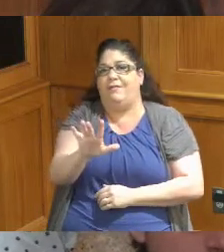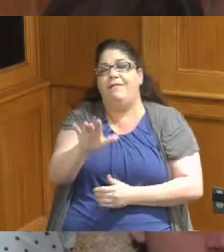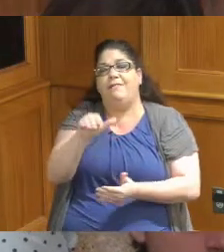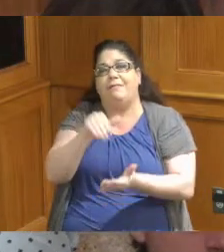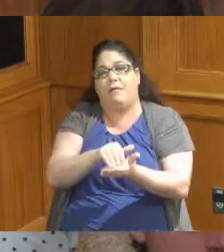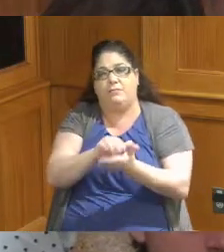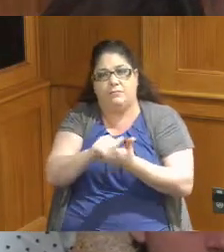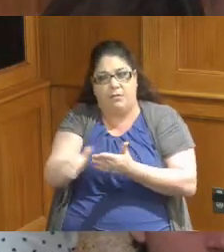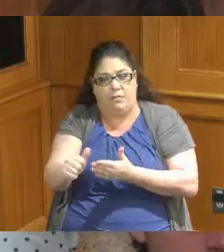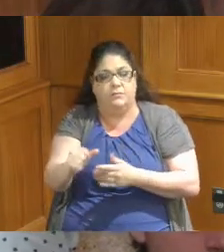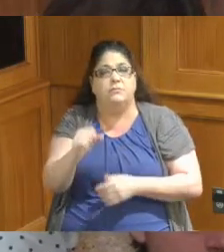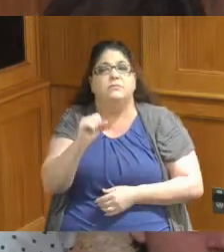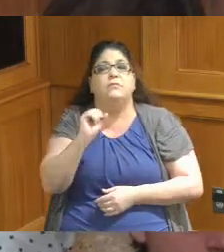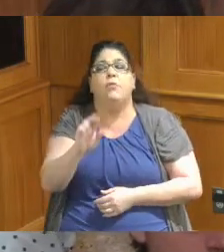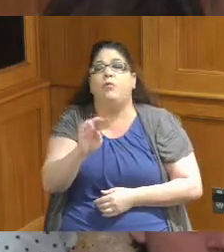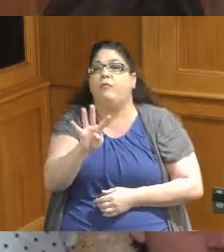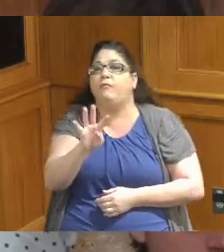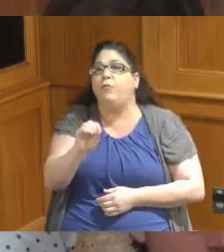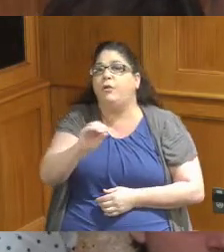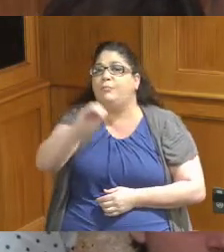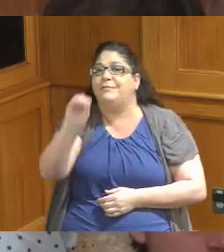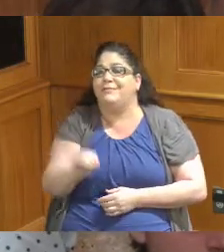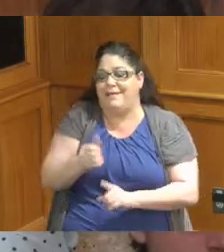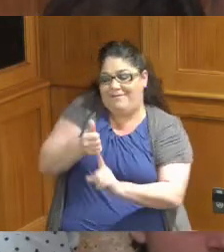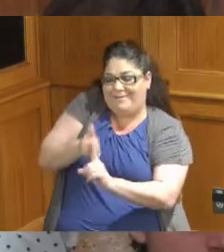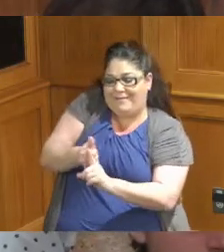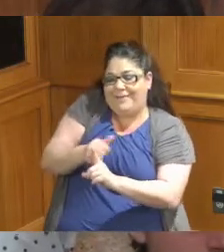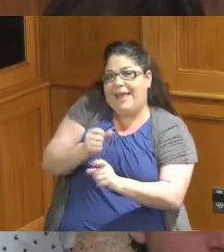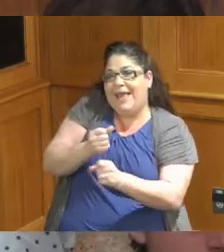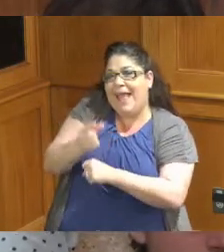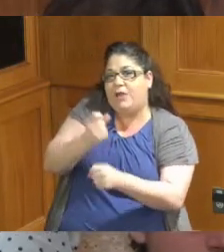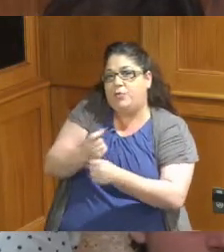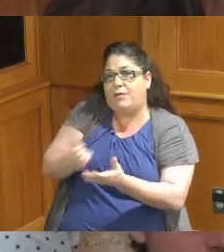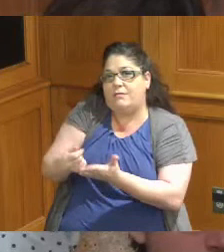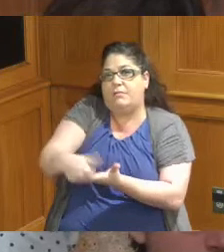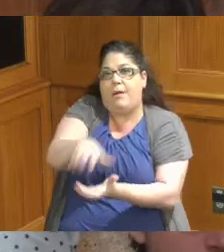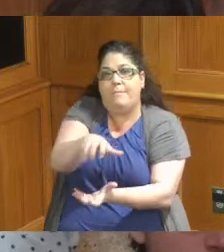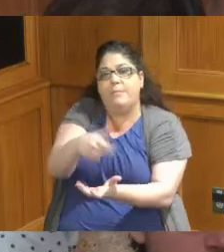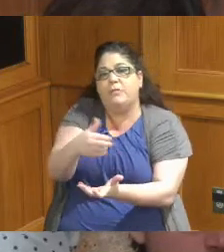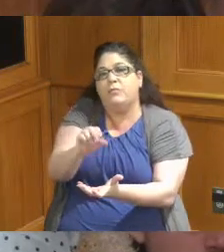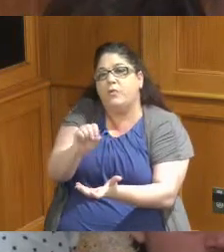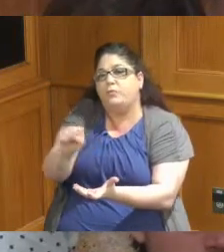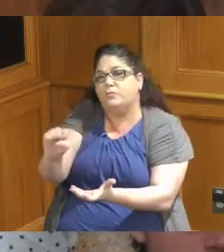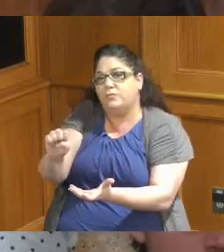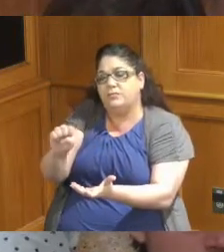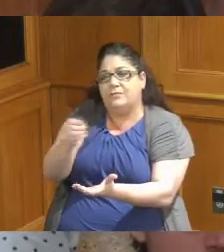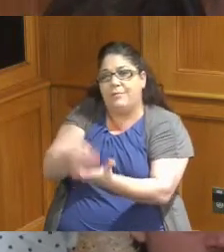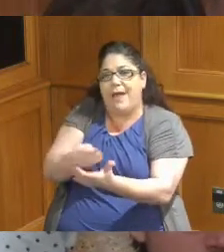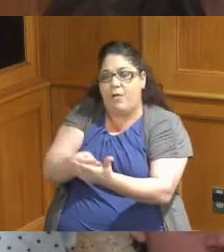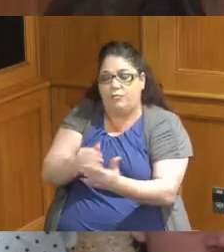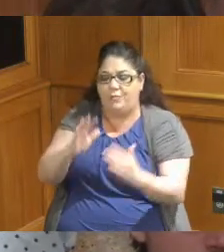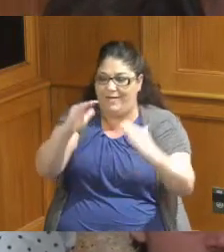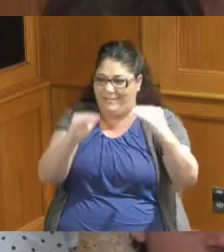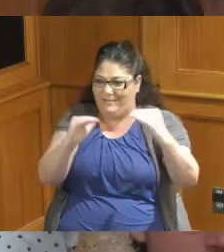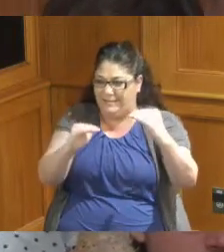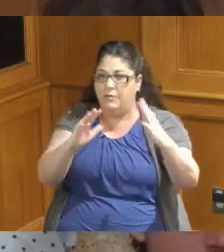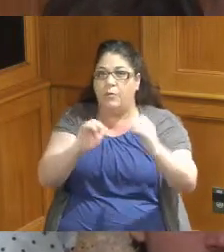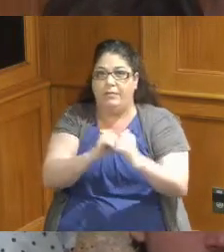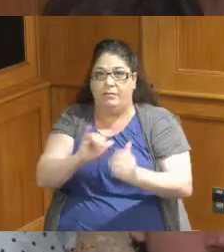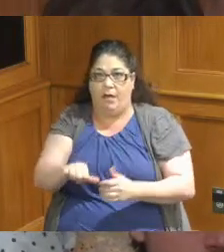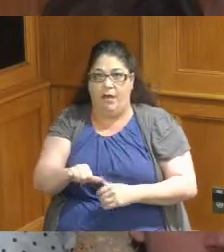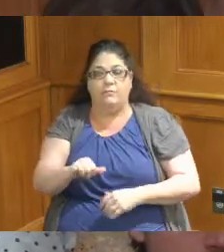or 40 of your annual income gross income so we wanted to make sure that we were aligning with not